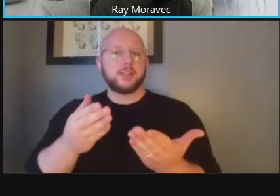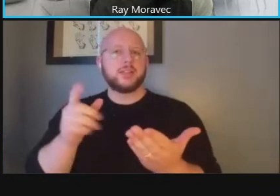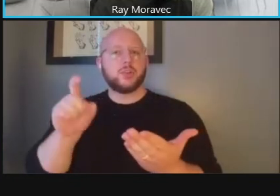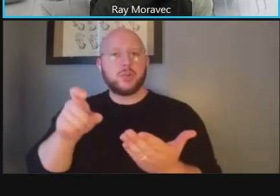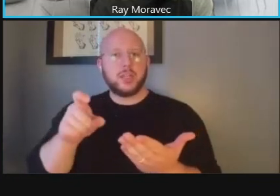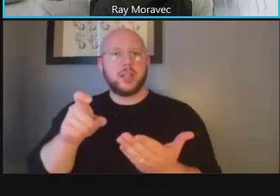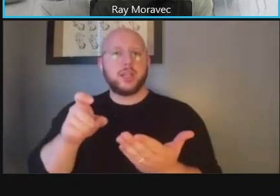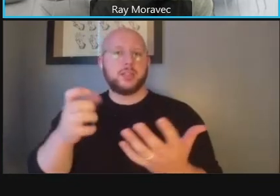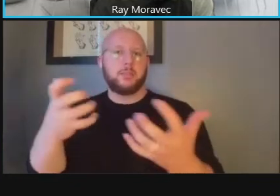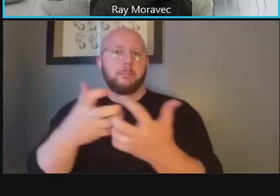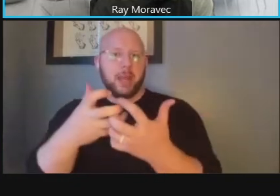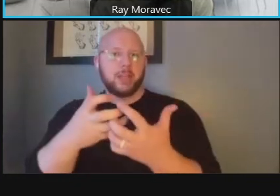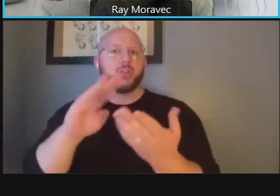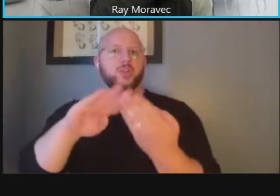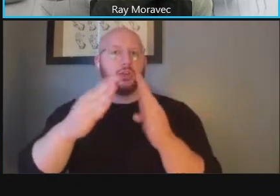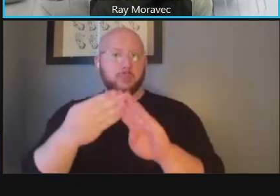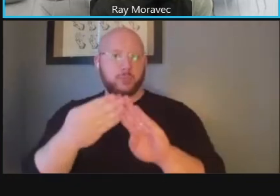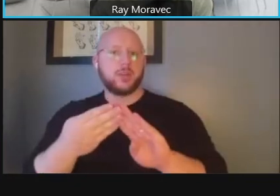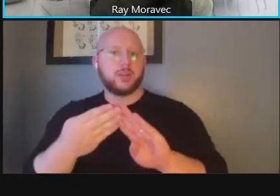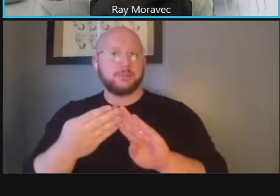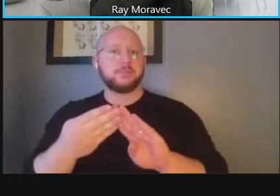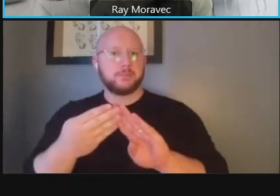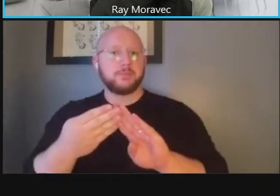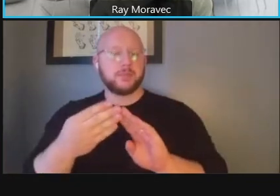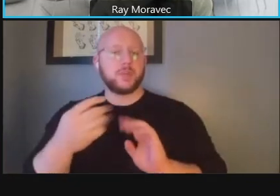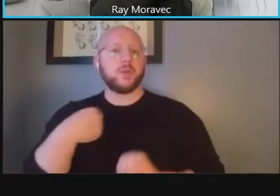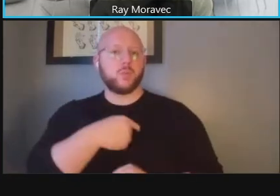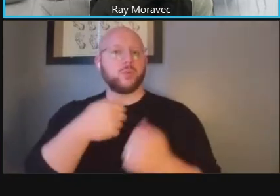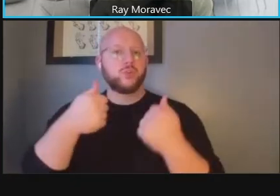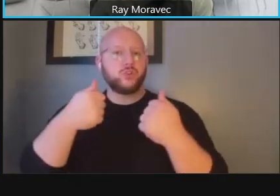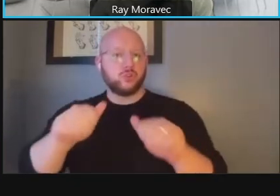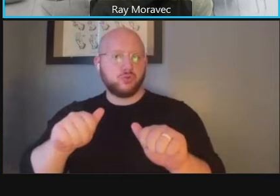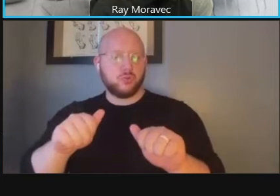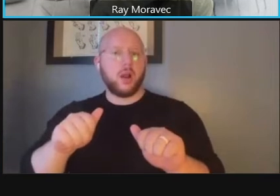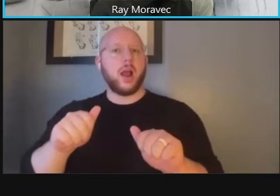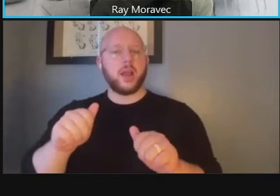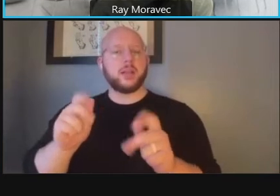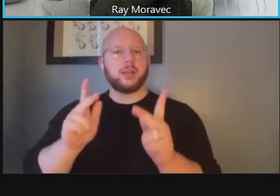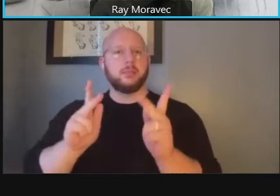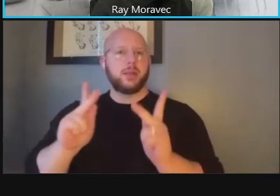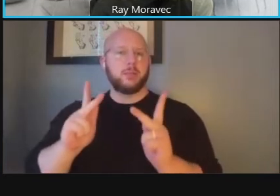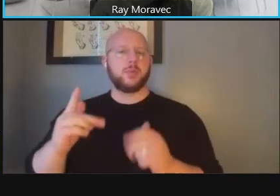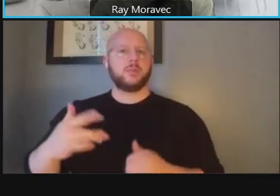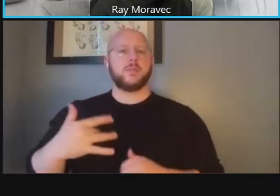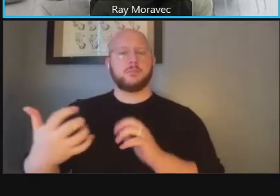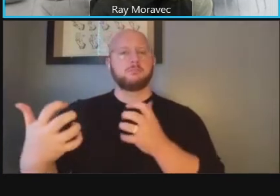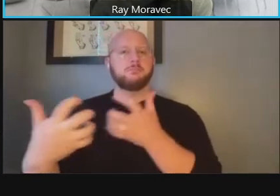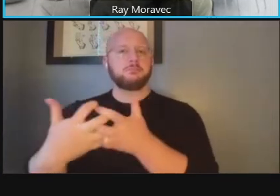of the community you know we're trying to make this a sense of place that vision for the area